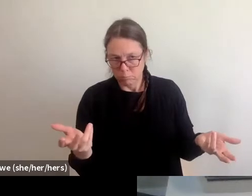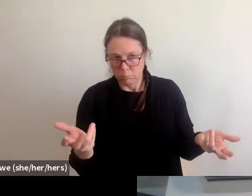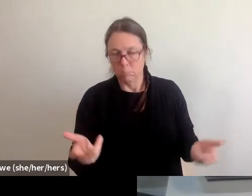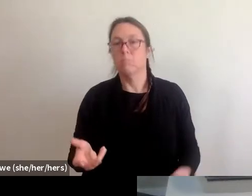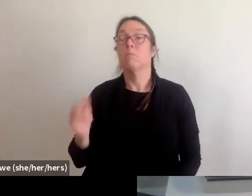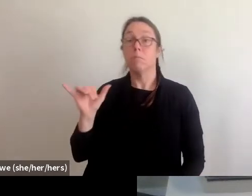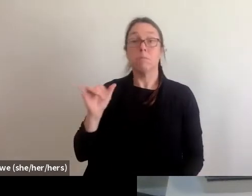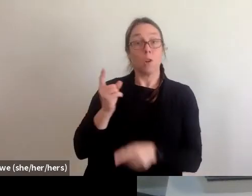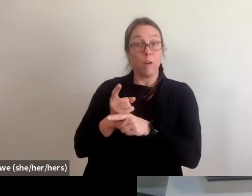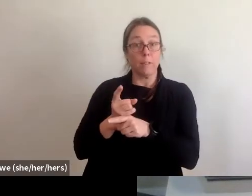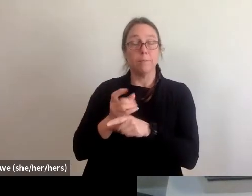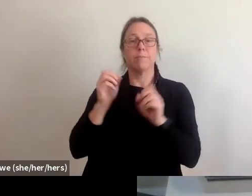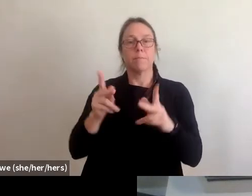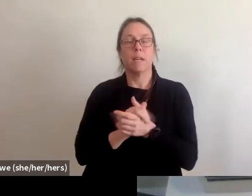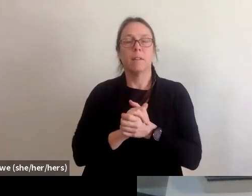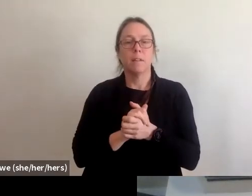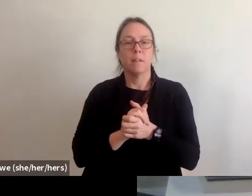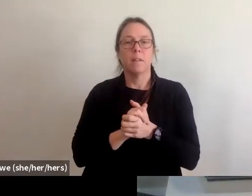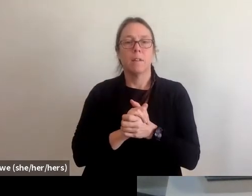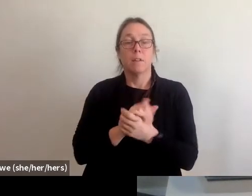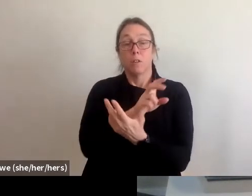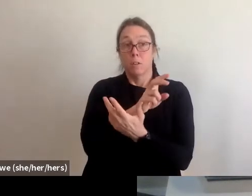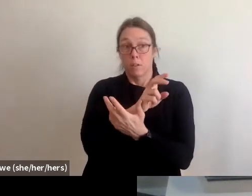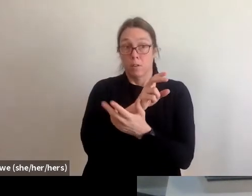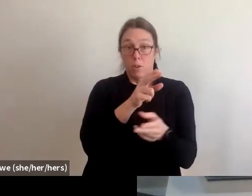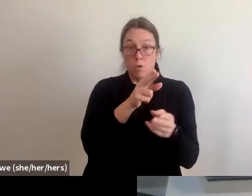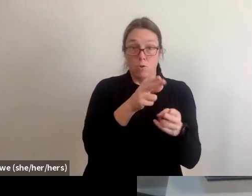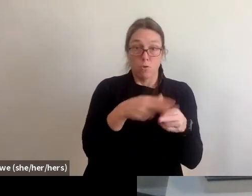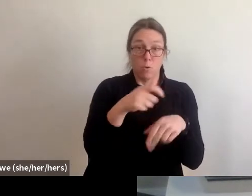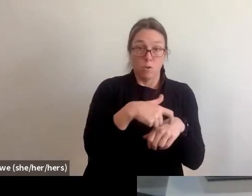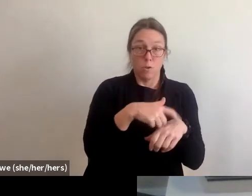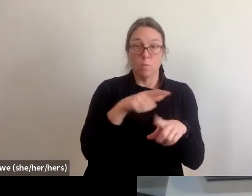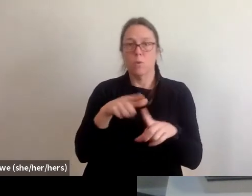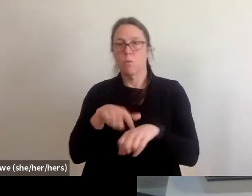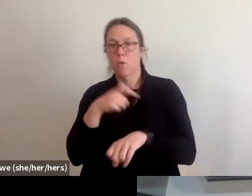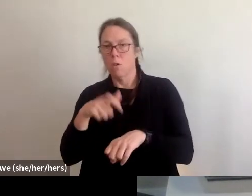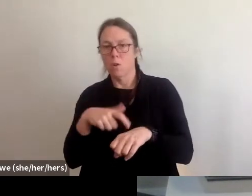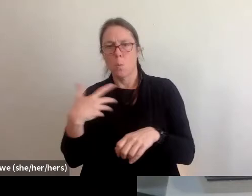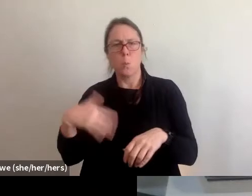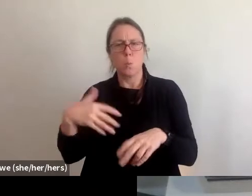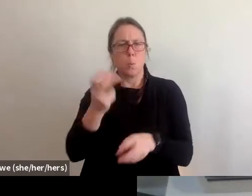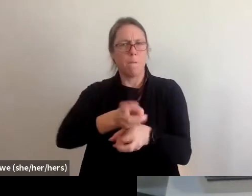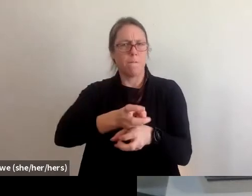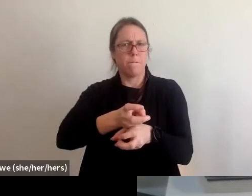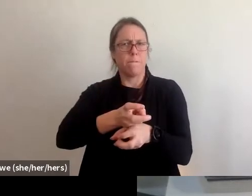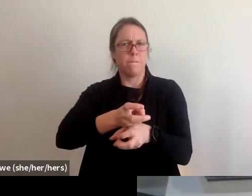So first off that transition from short-term to long-term is pretty rough. And it's rough because